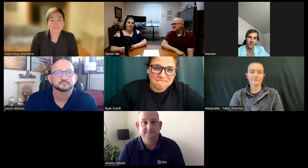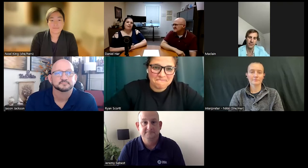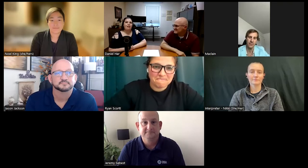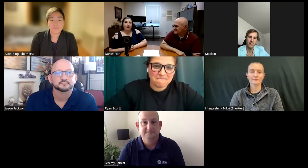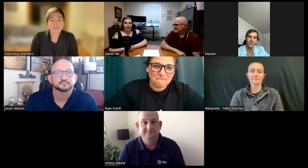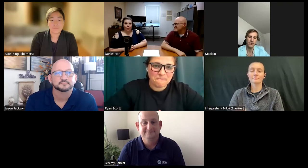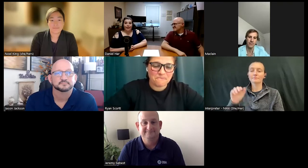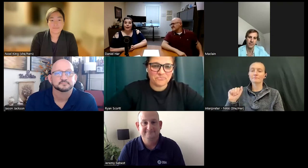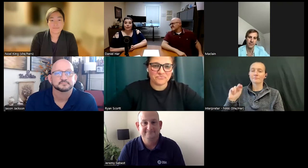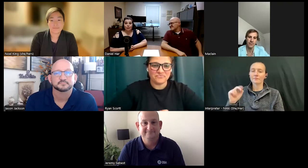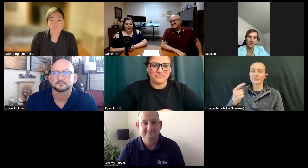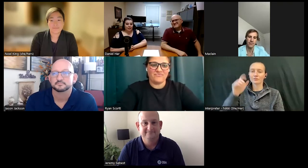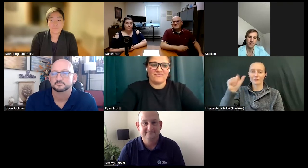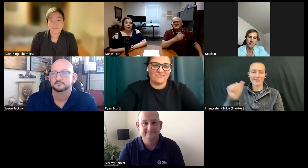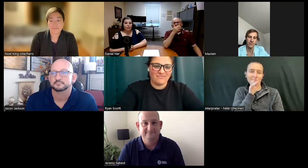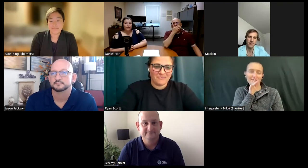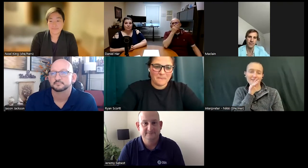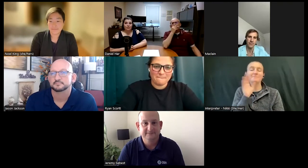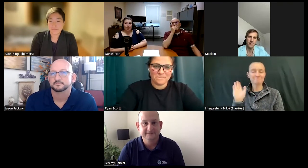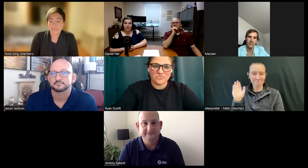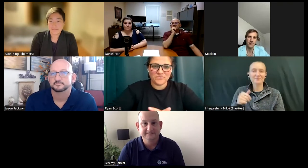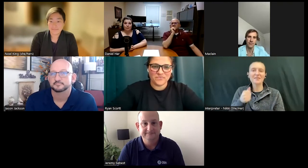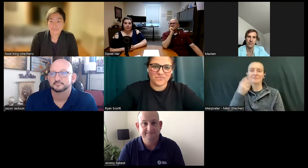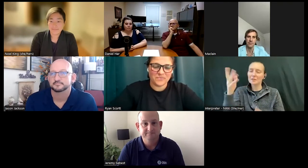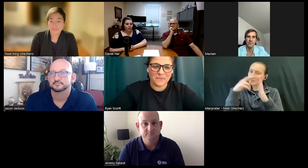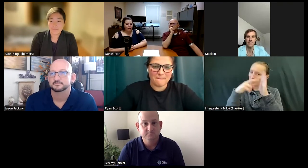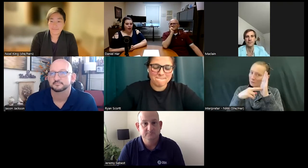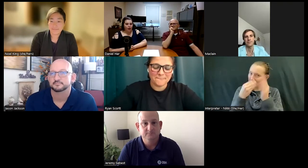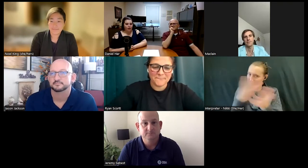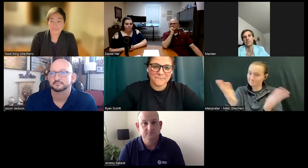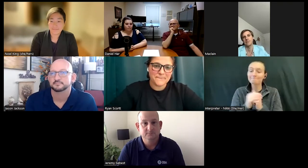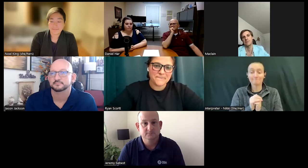All right, Angela speaking, so a few items of housekeeping